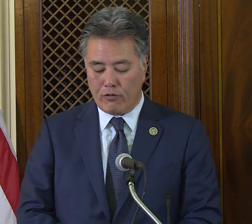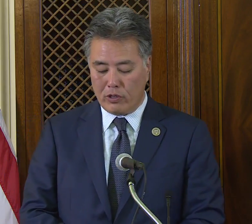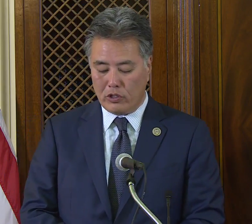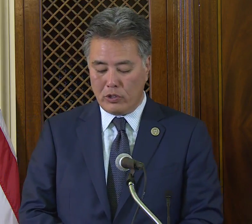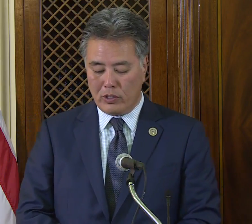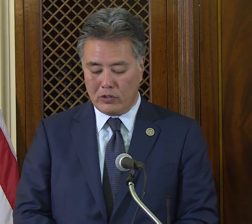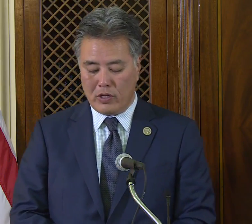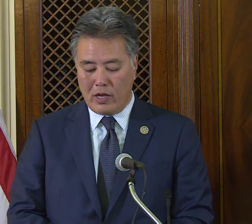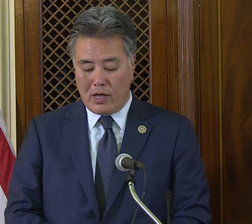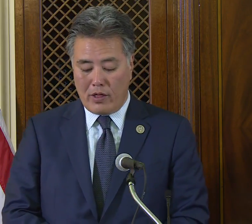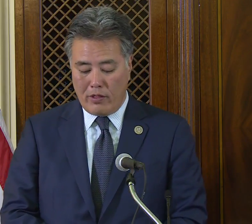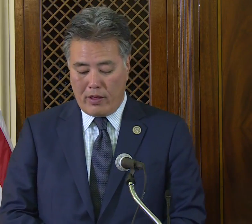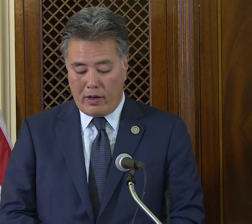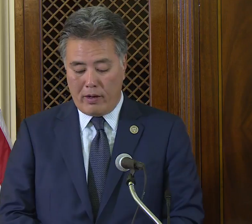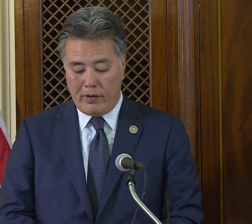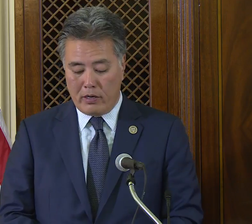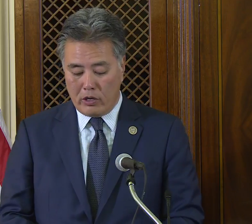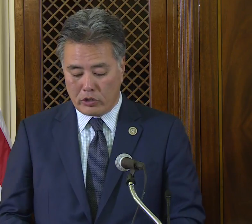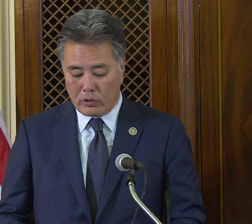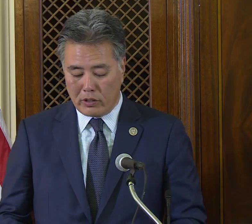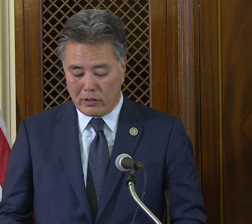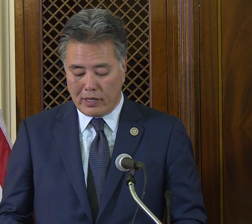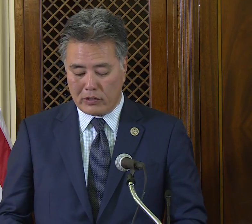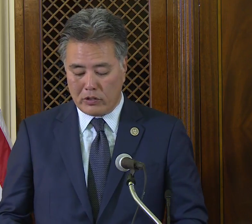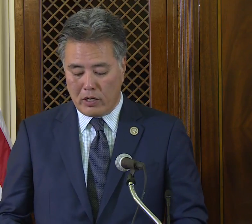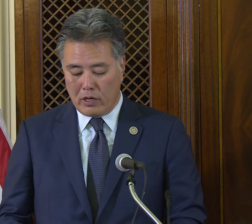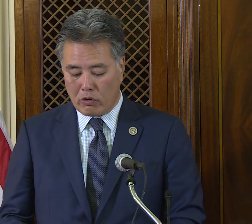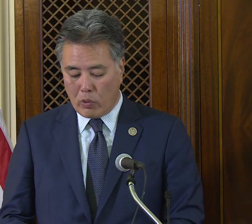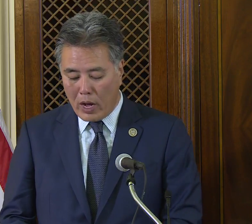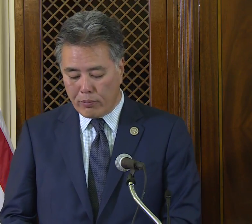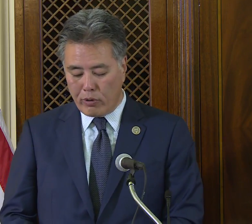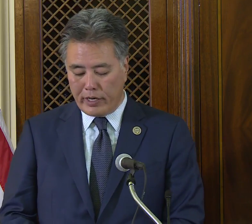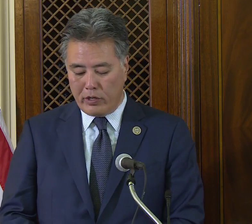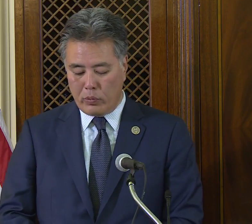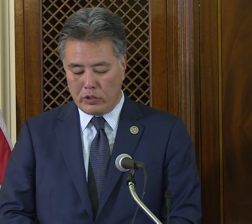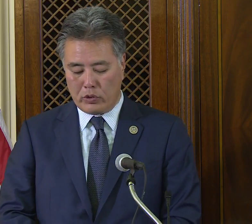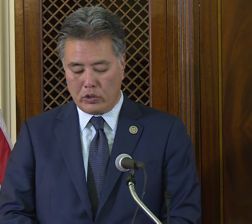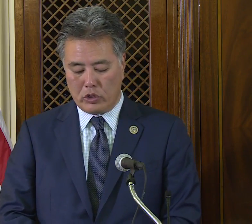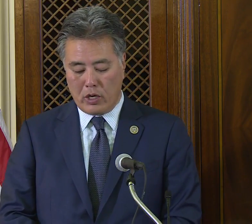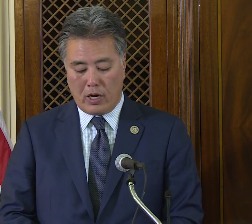for its students, it also conducts ground breaking research